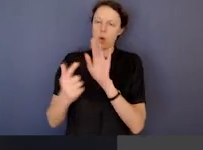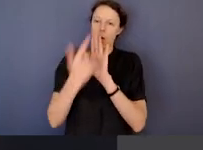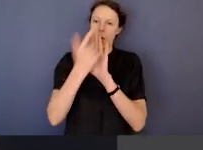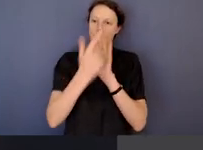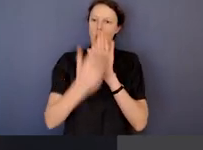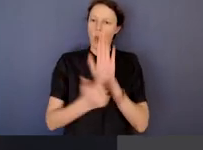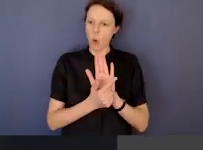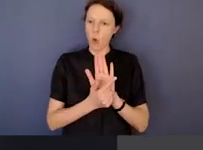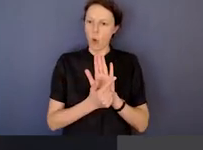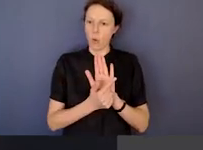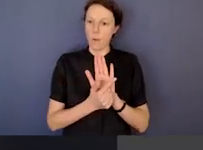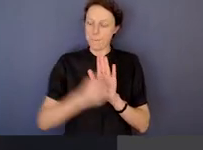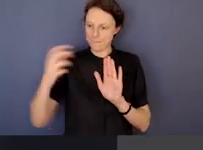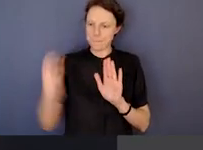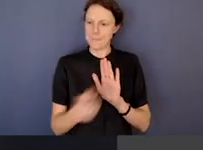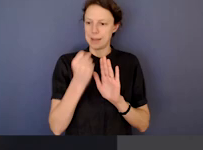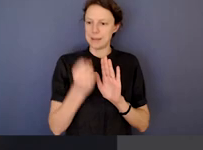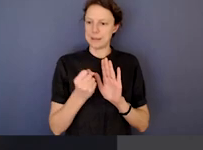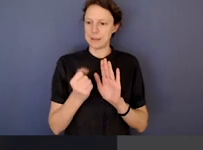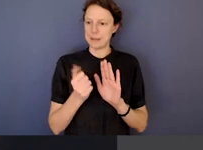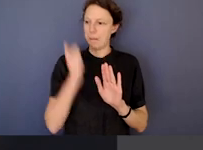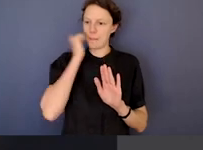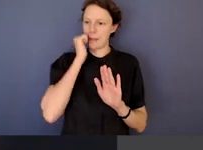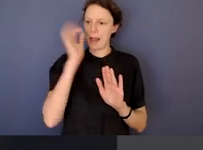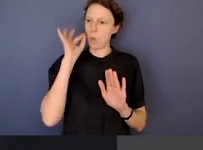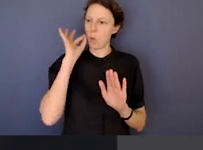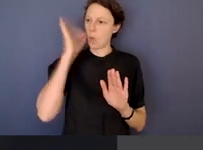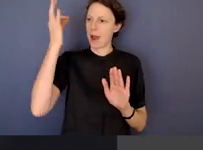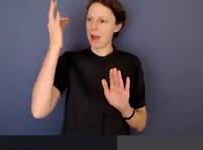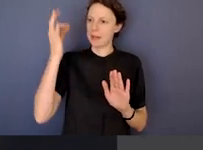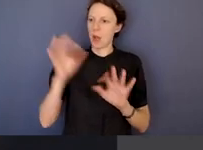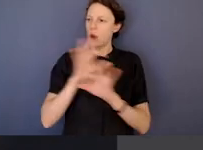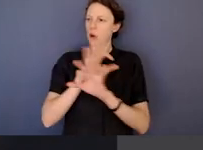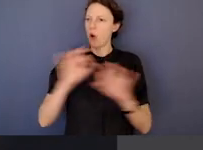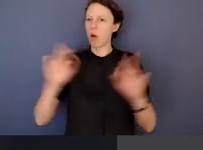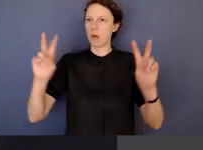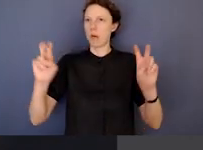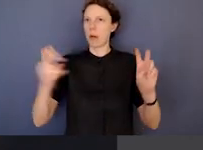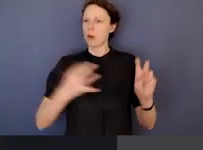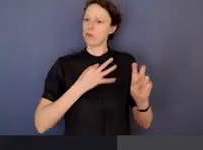The legal compliance is black or white, not a risk to be managed.